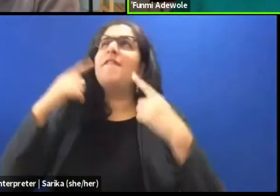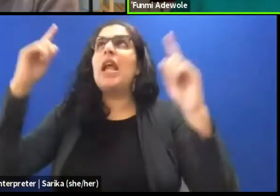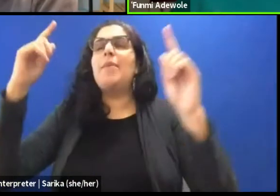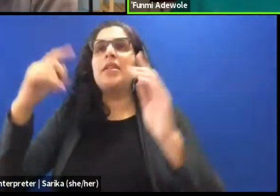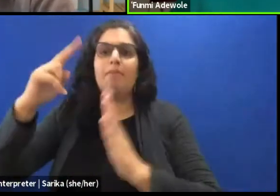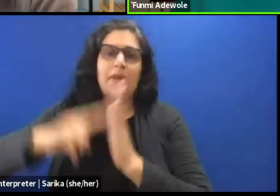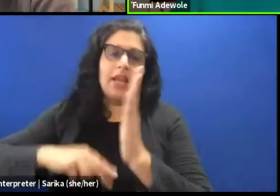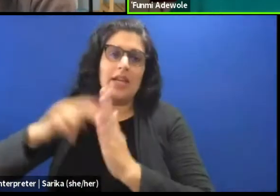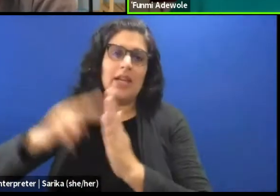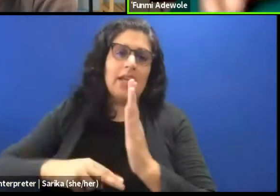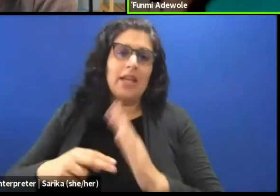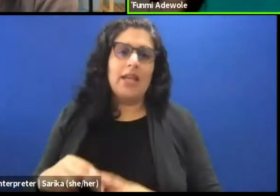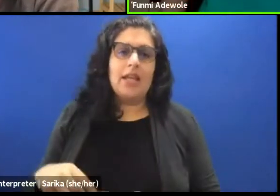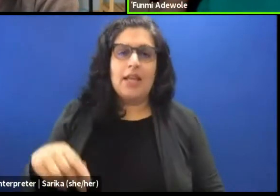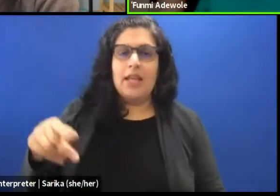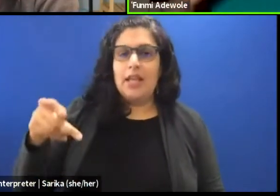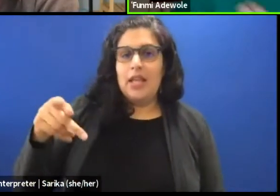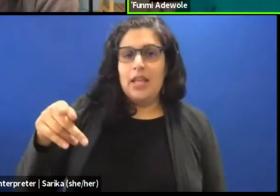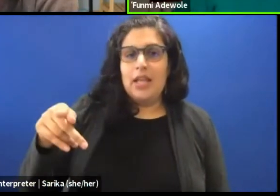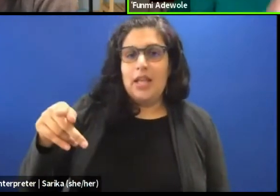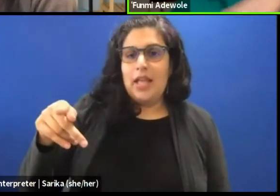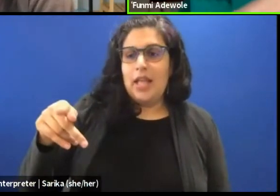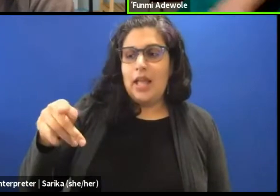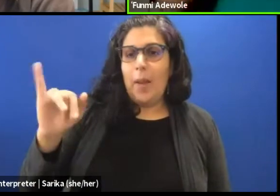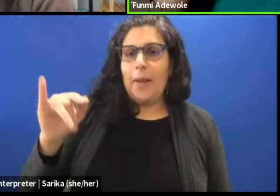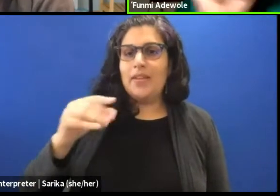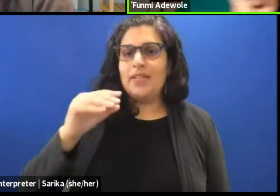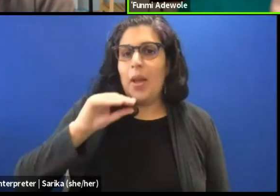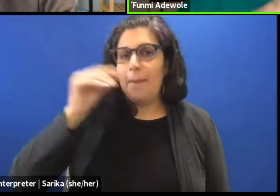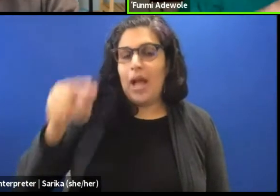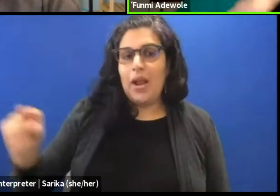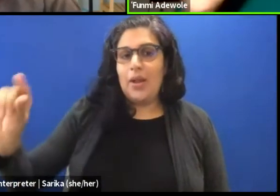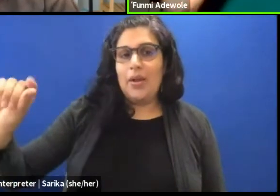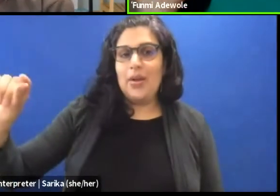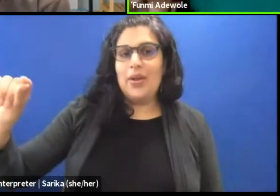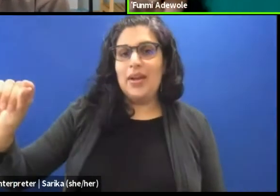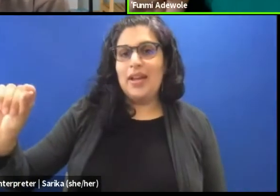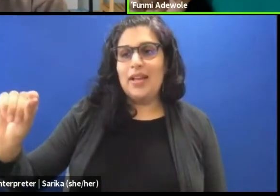I think the pipe is painted in the picture, and underneath, is written, "This is not a pipe."